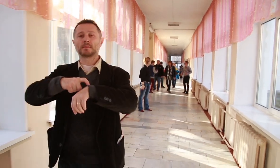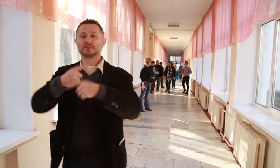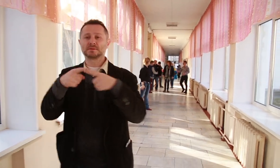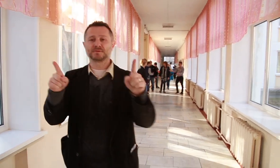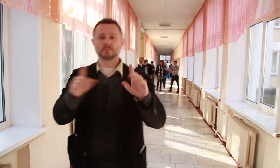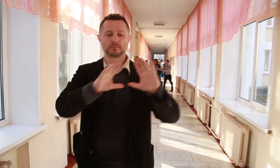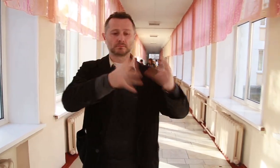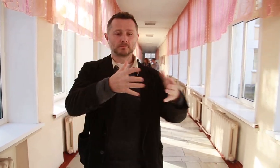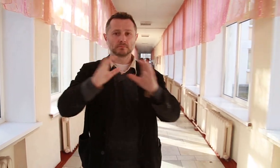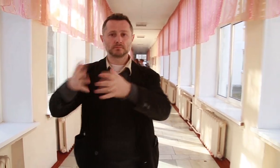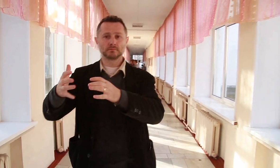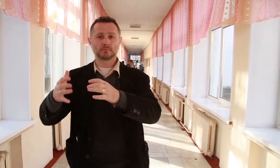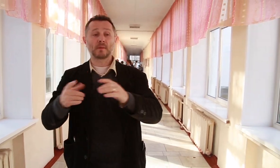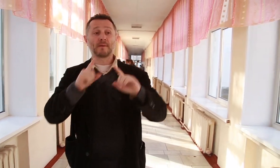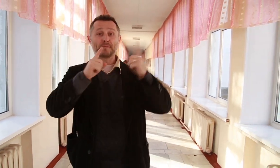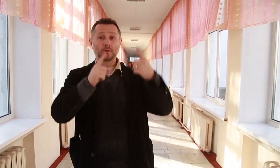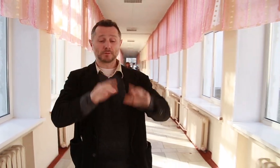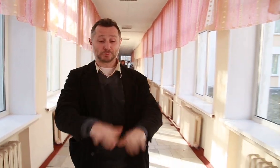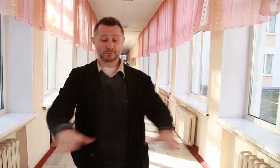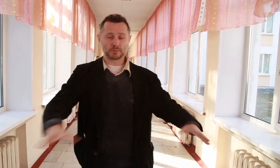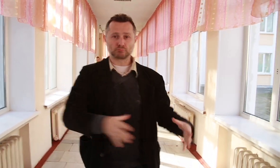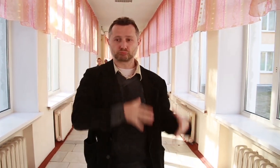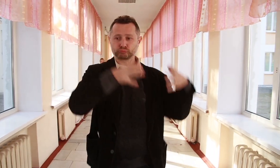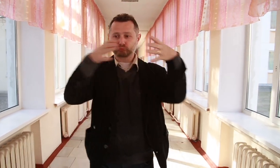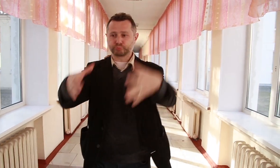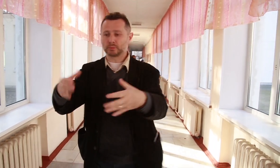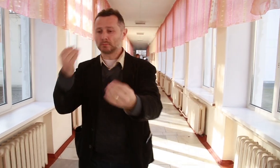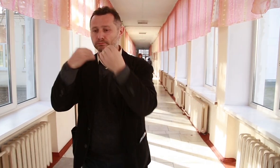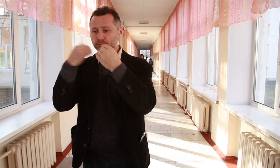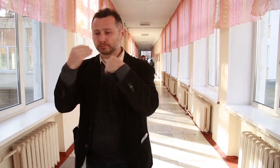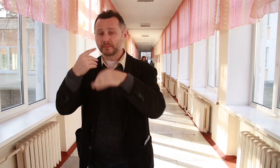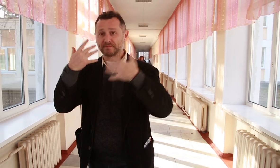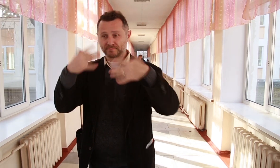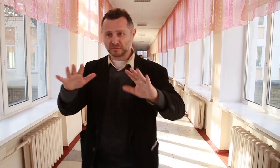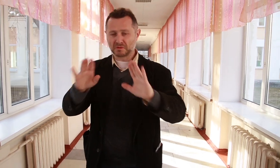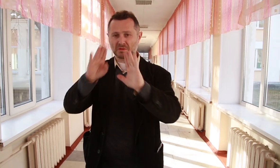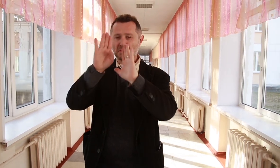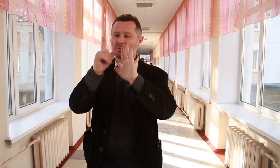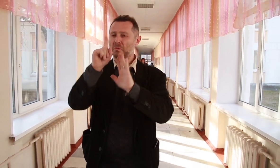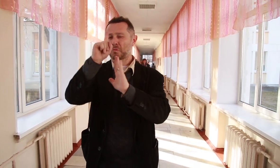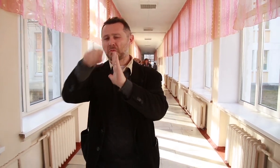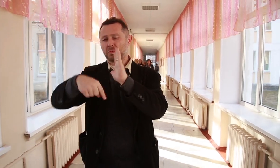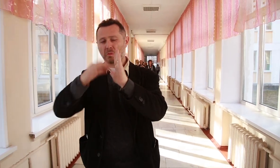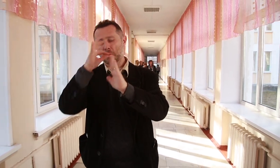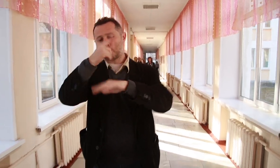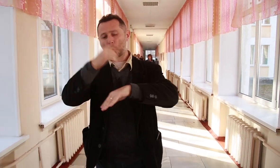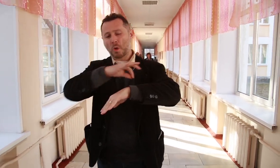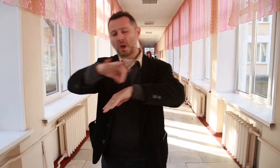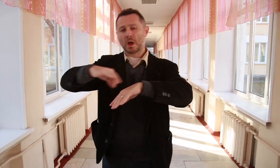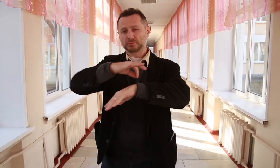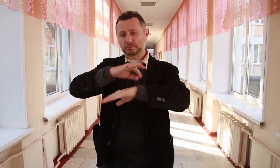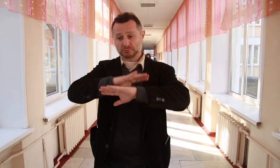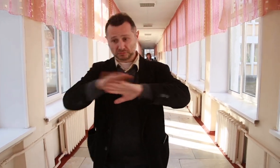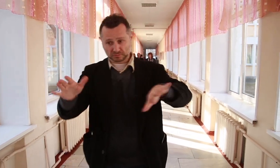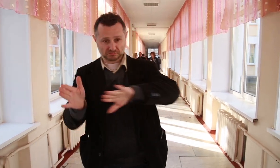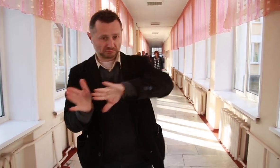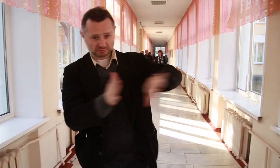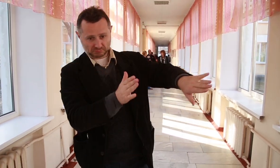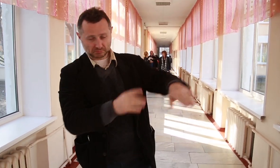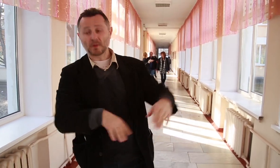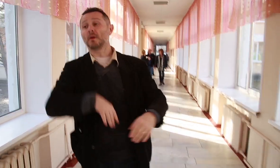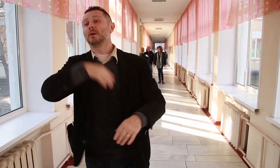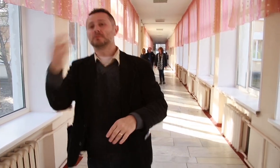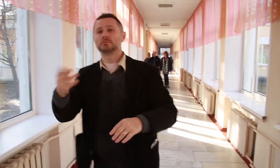dancing.